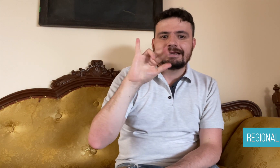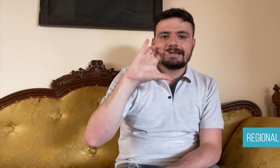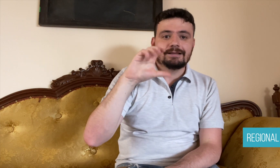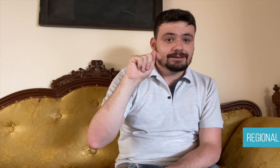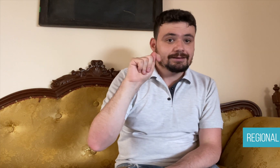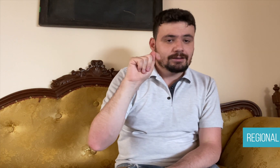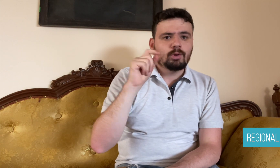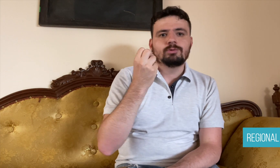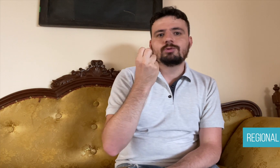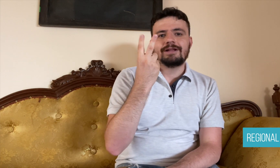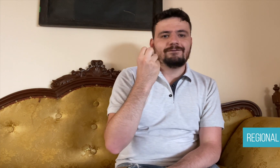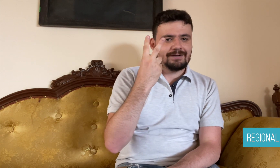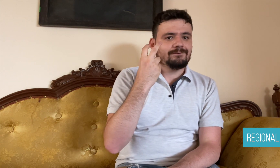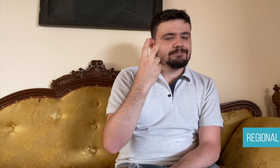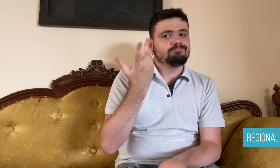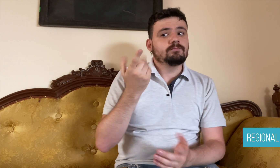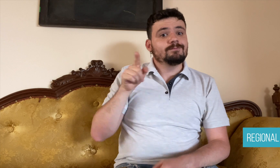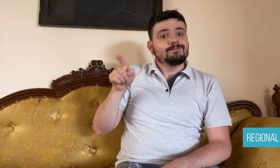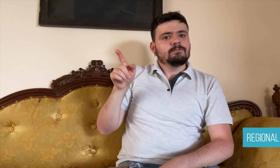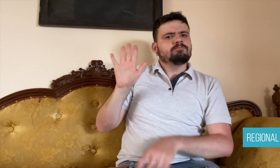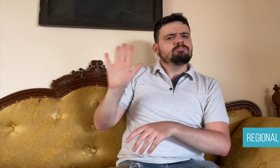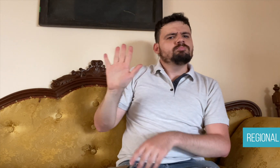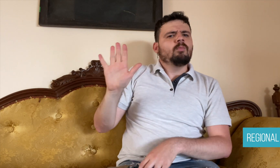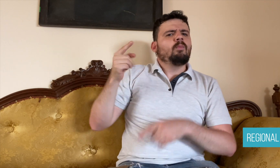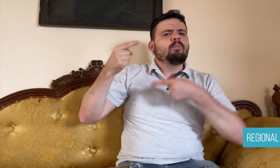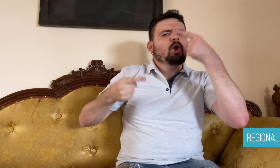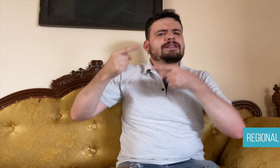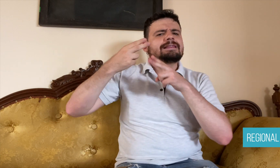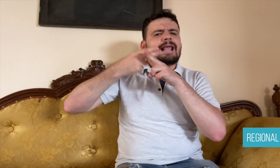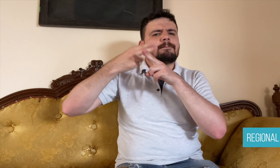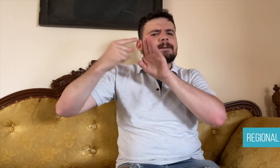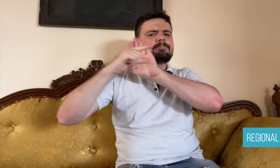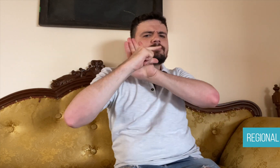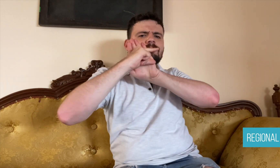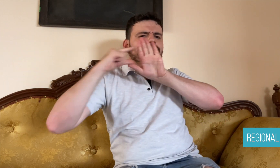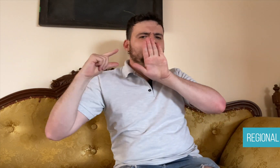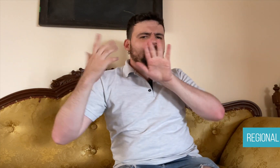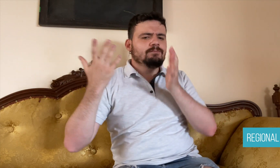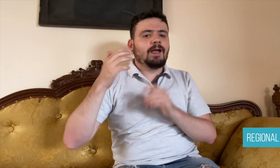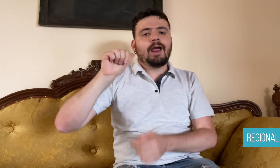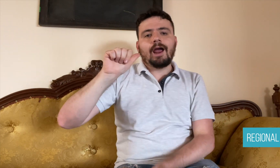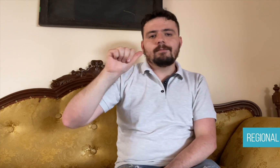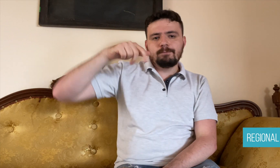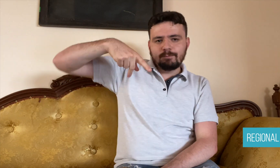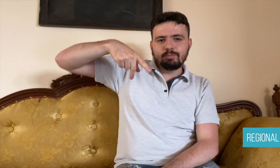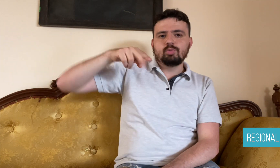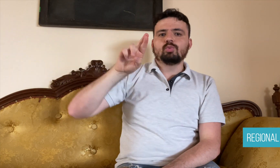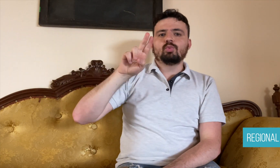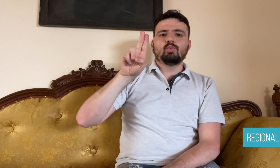to become a politician, he explained, “I participate